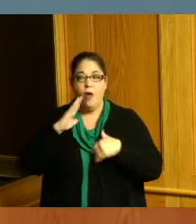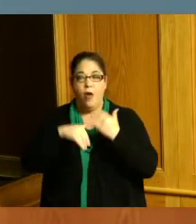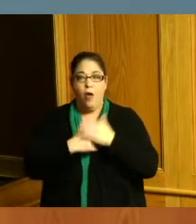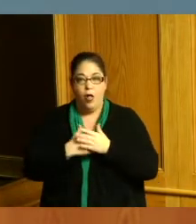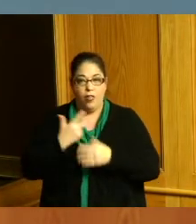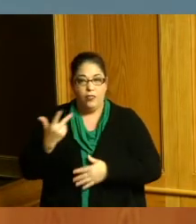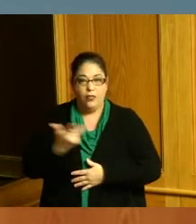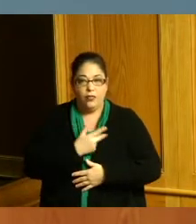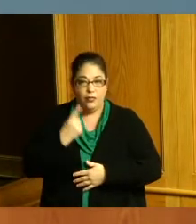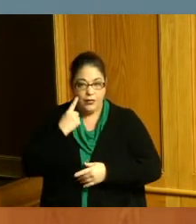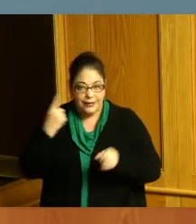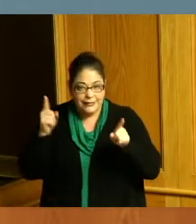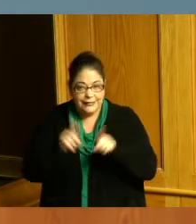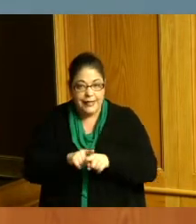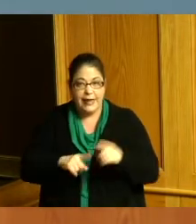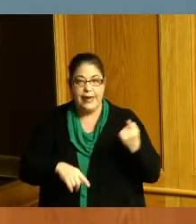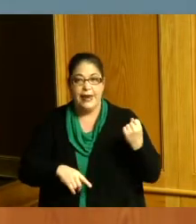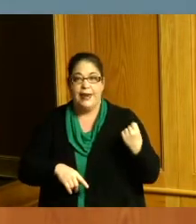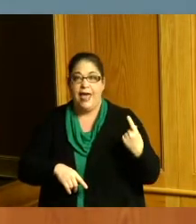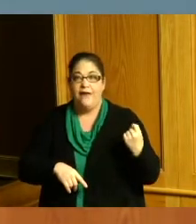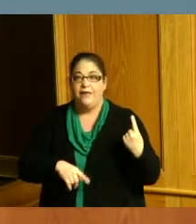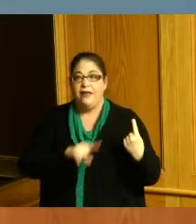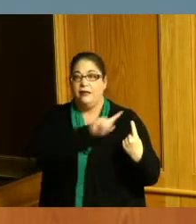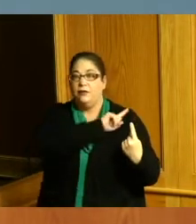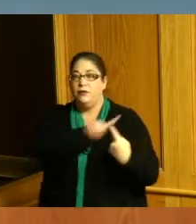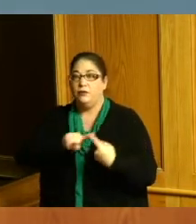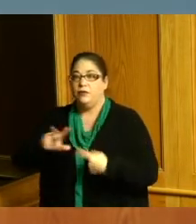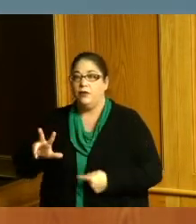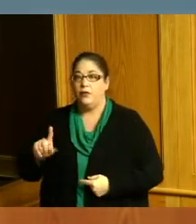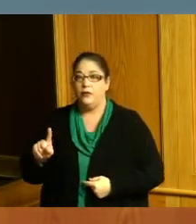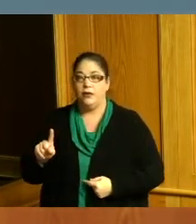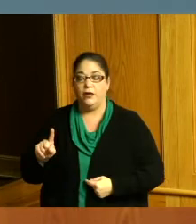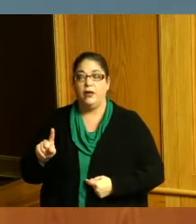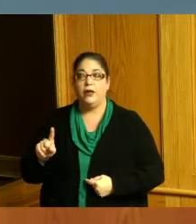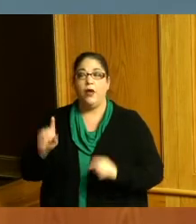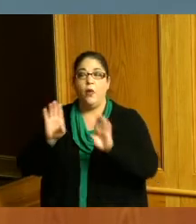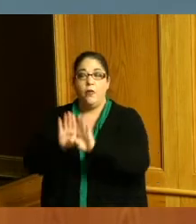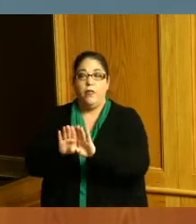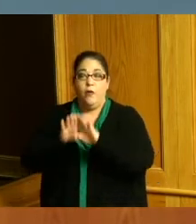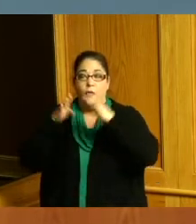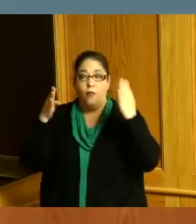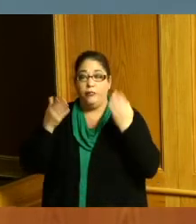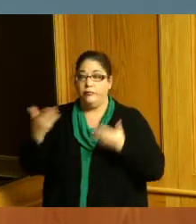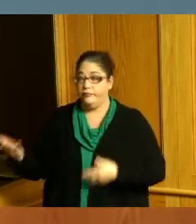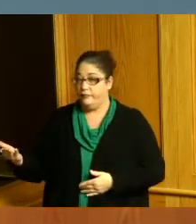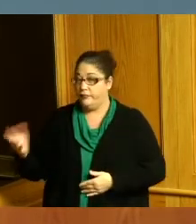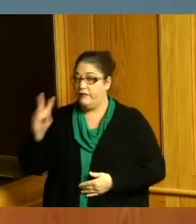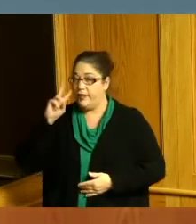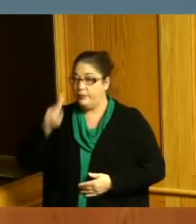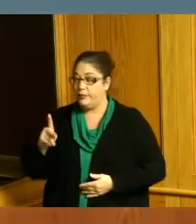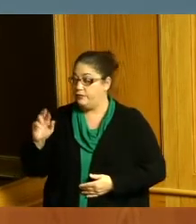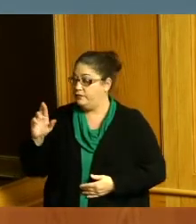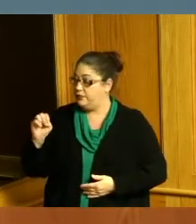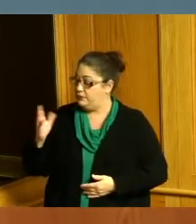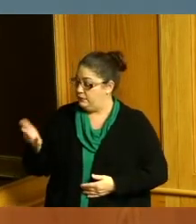have items 11 through 31 and I will open it up for Vice President Reece if you have any questions or